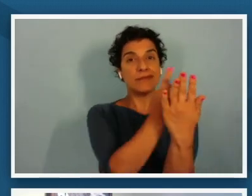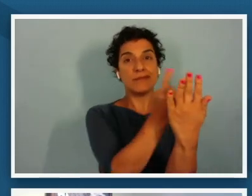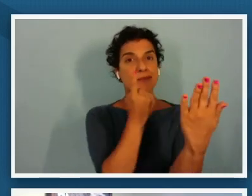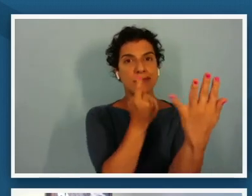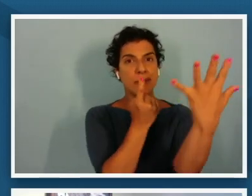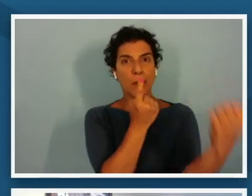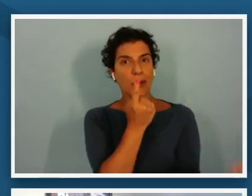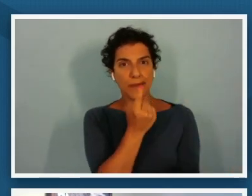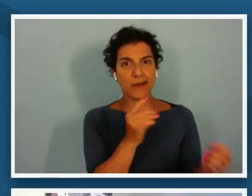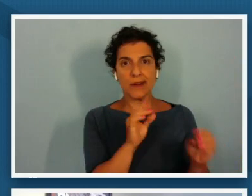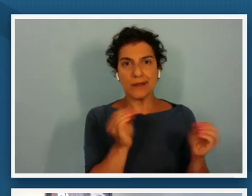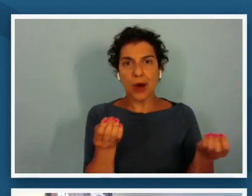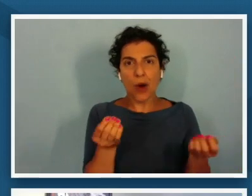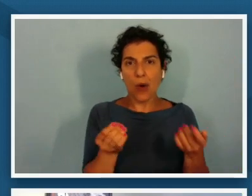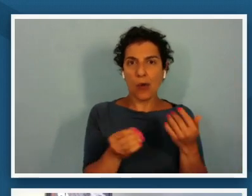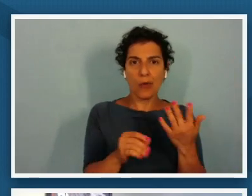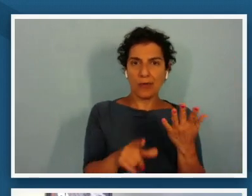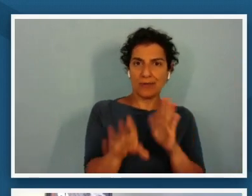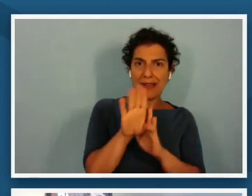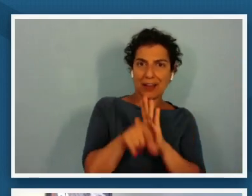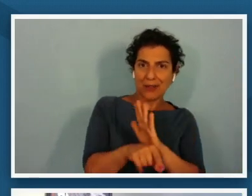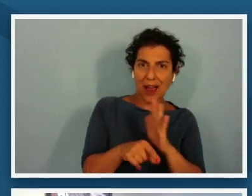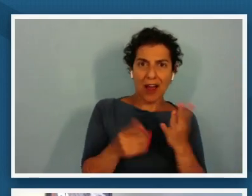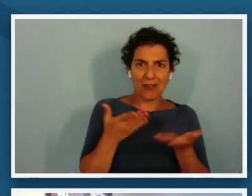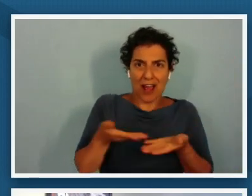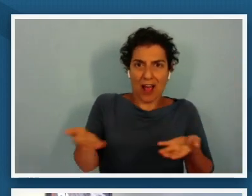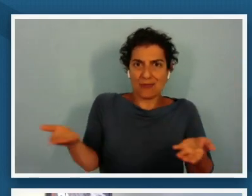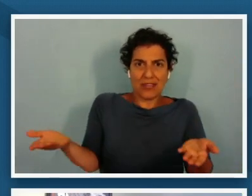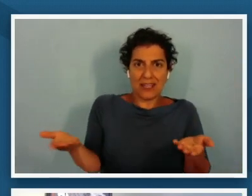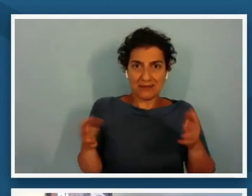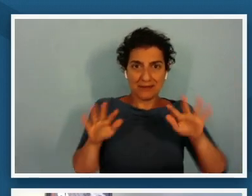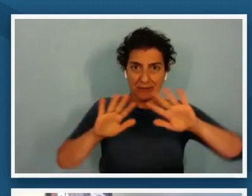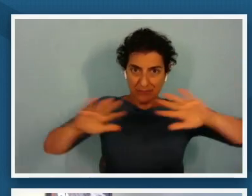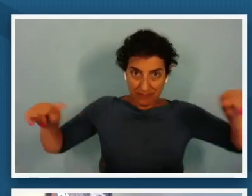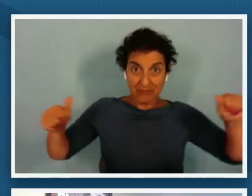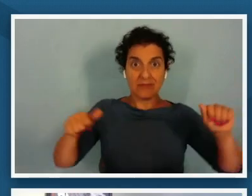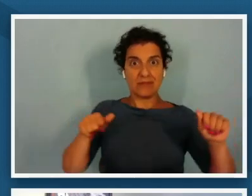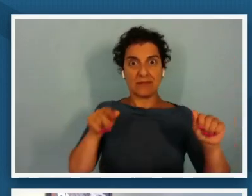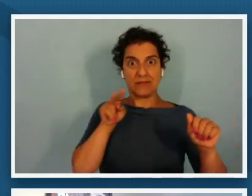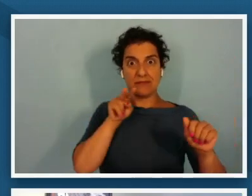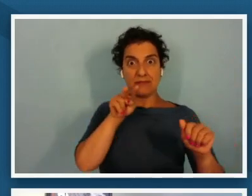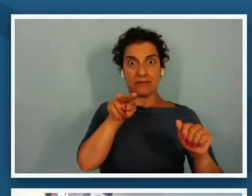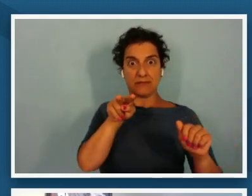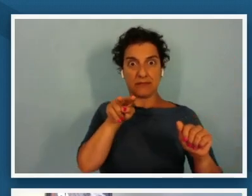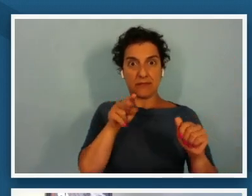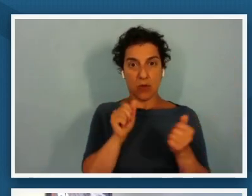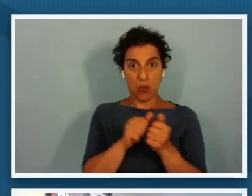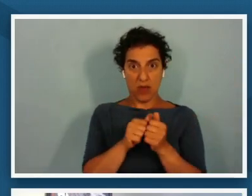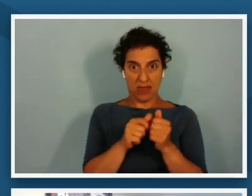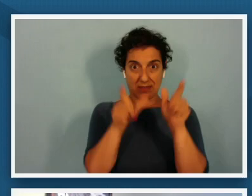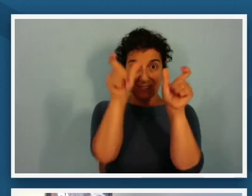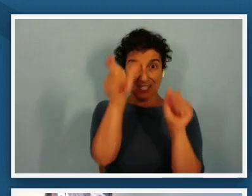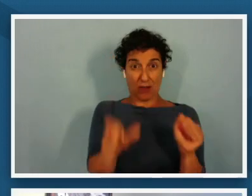so it forces us to to engage with our